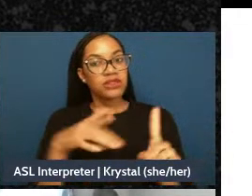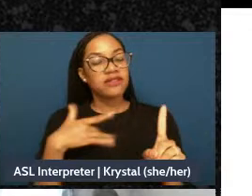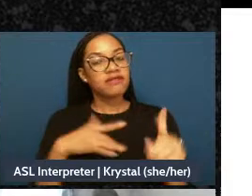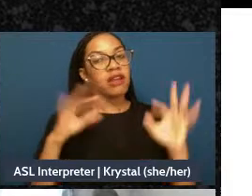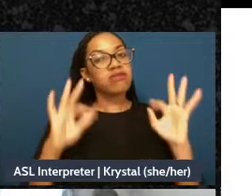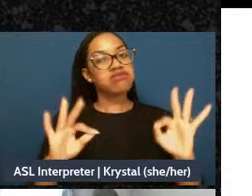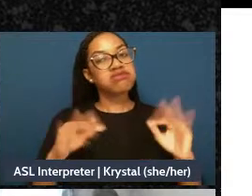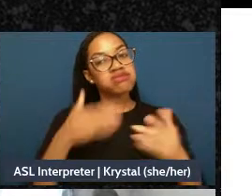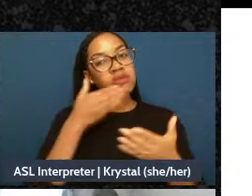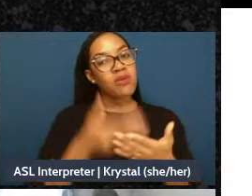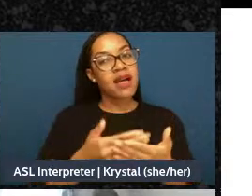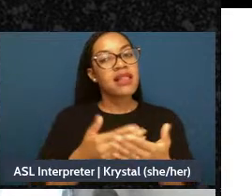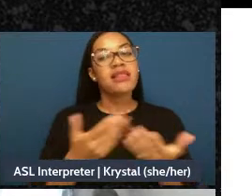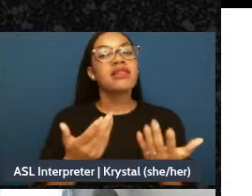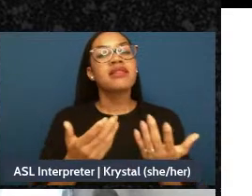I'll wait for folks to type in